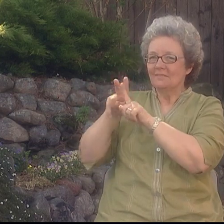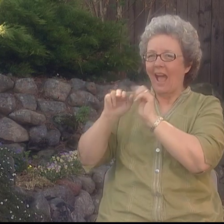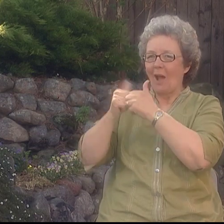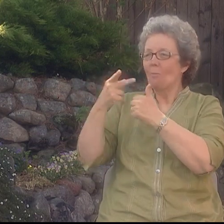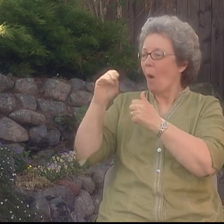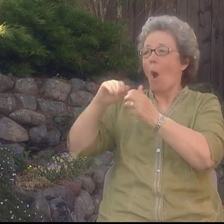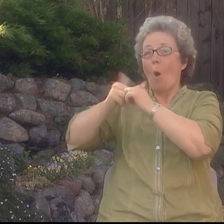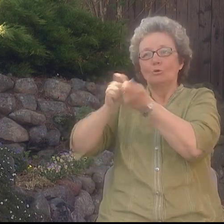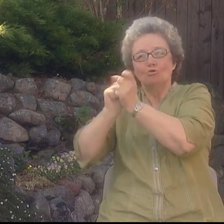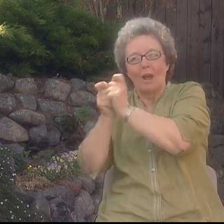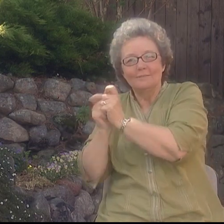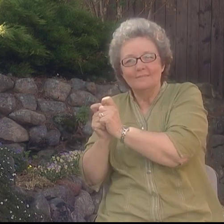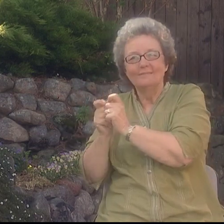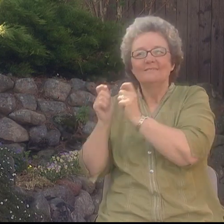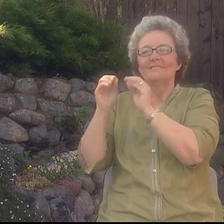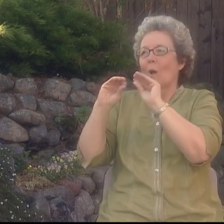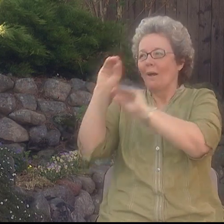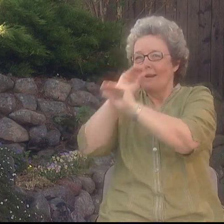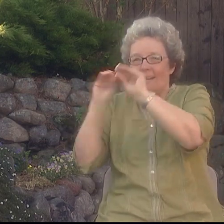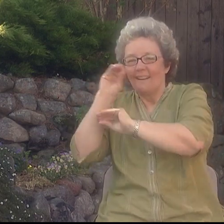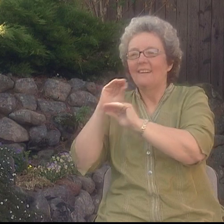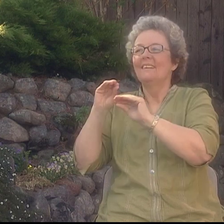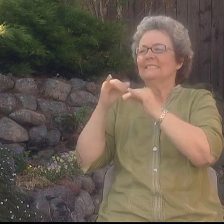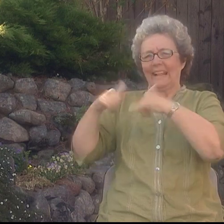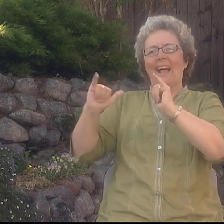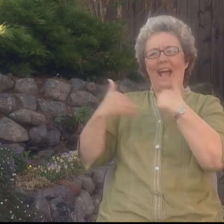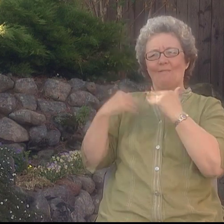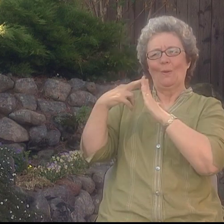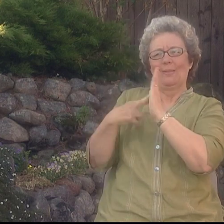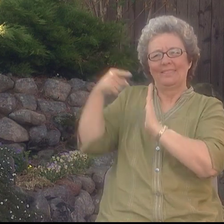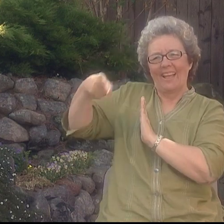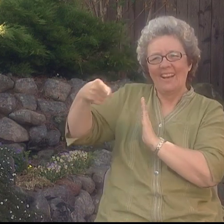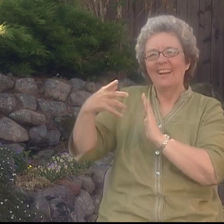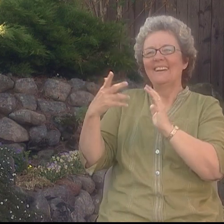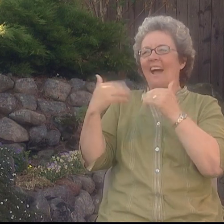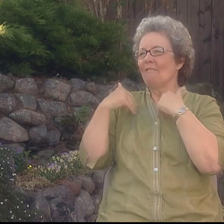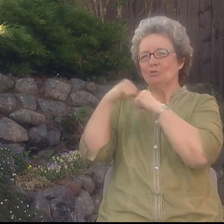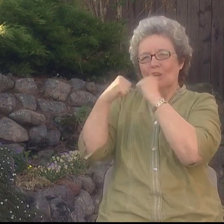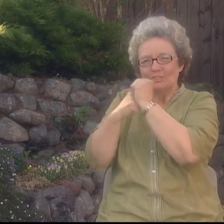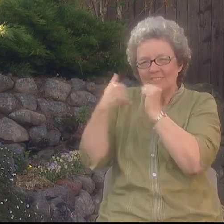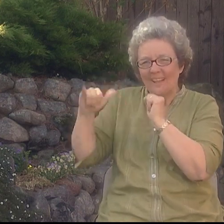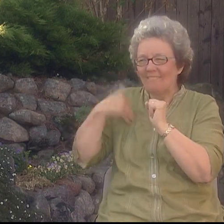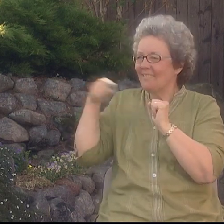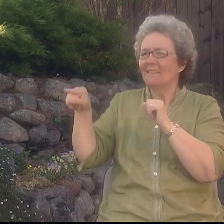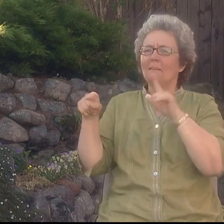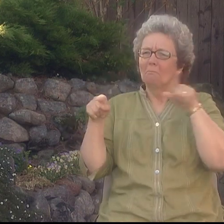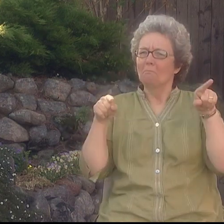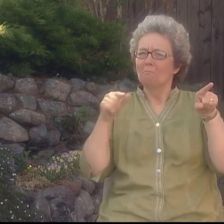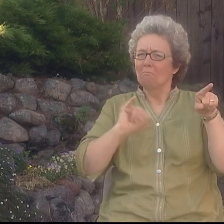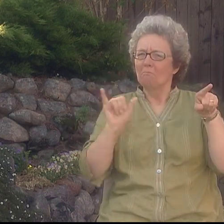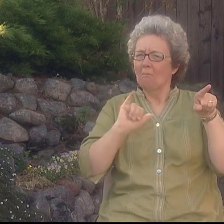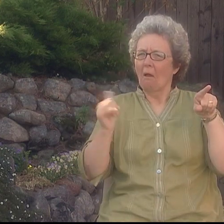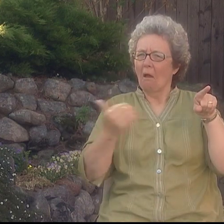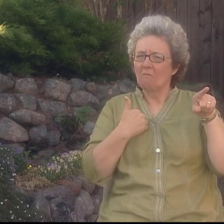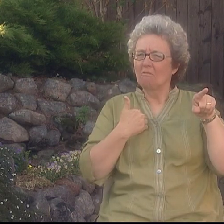When you analyze written poetry you see that within the creativity of it, there are certain rules and structures dictated by the language itself.